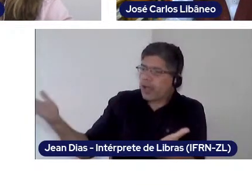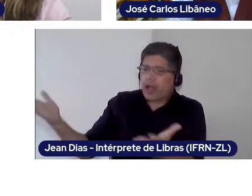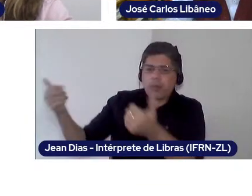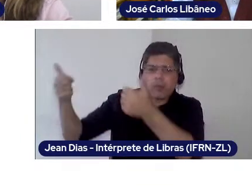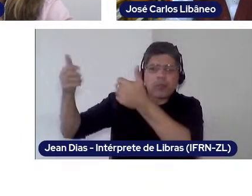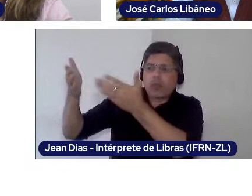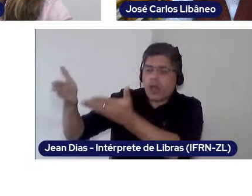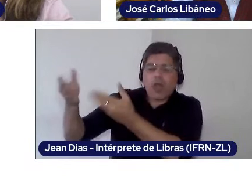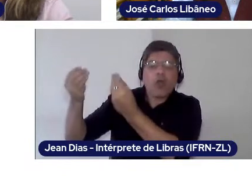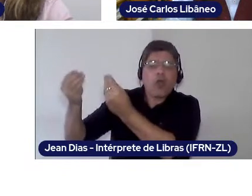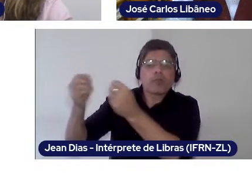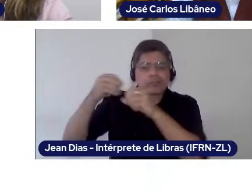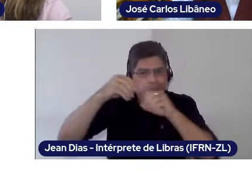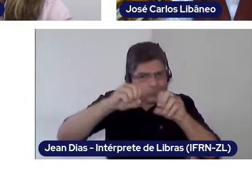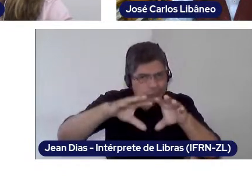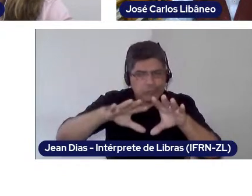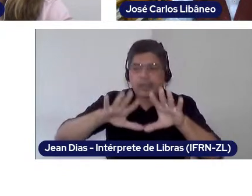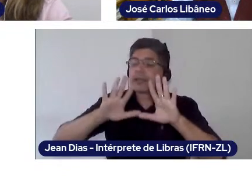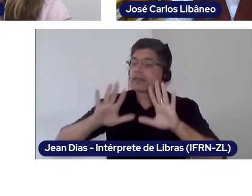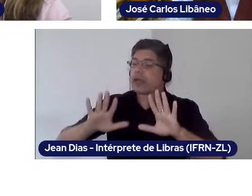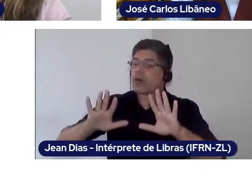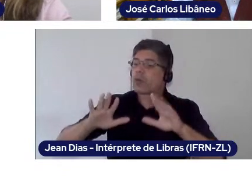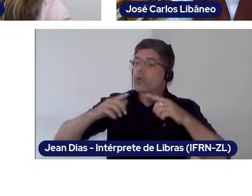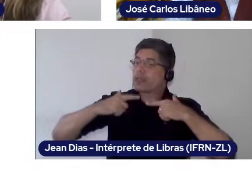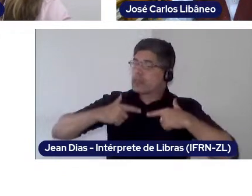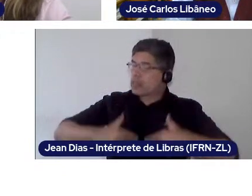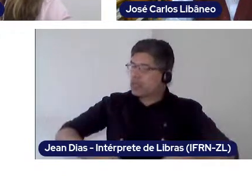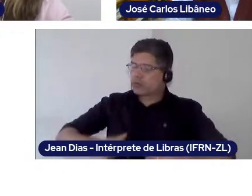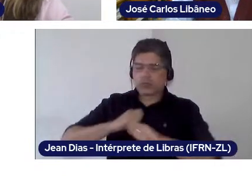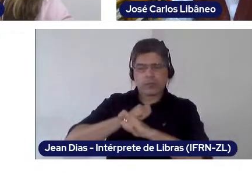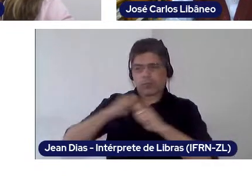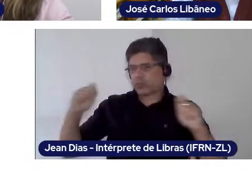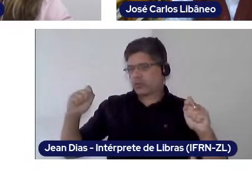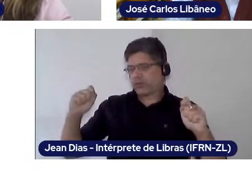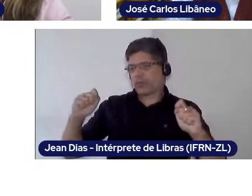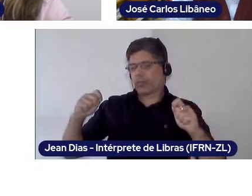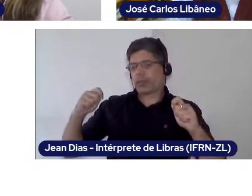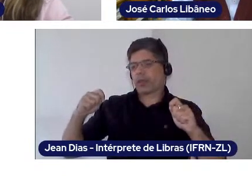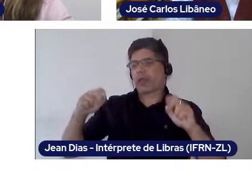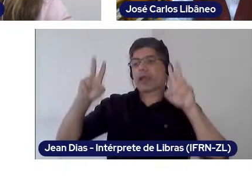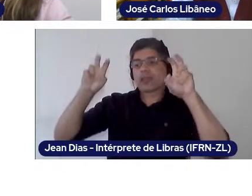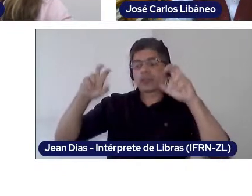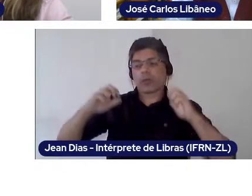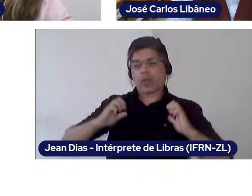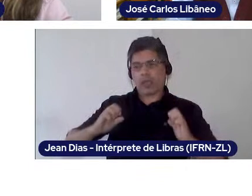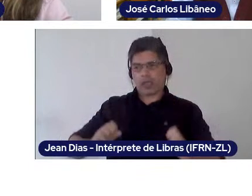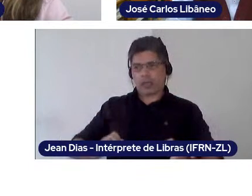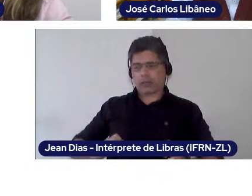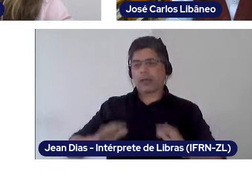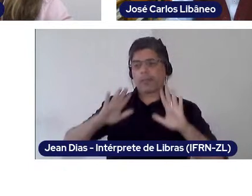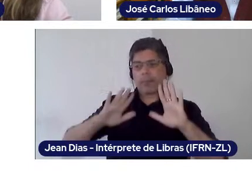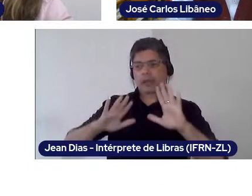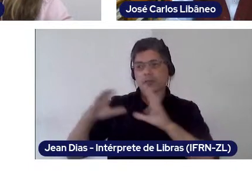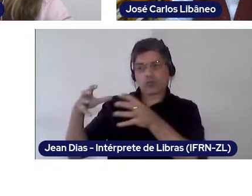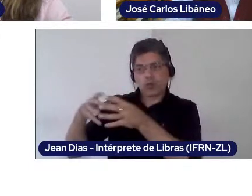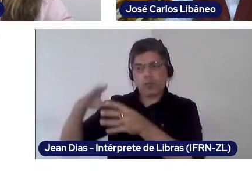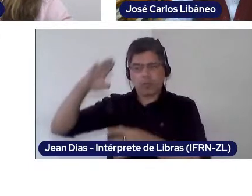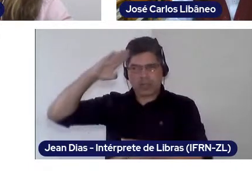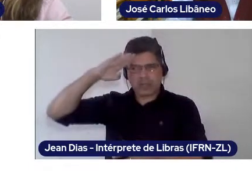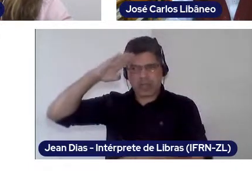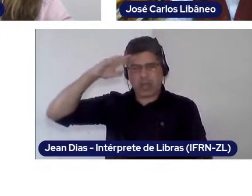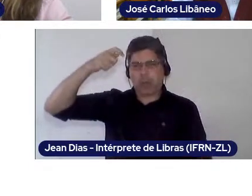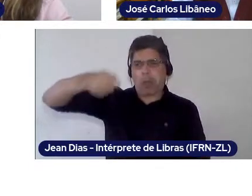For what is even an ethical matter. On the other hand, indoctrination, as the military wants with militarized schools - that is unacceptable.